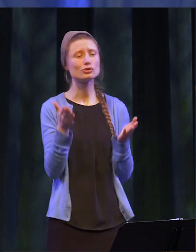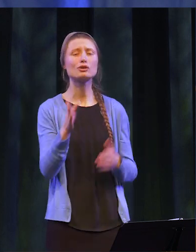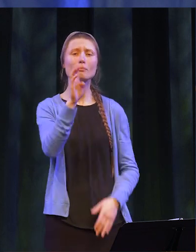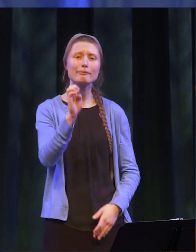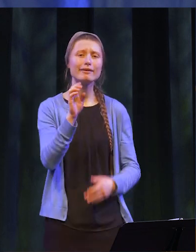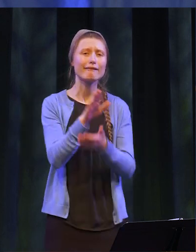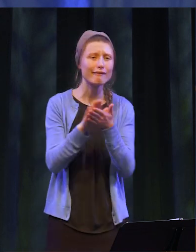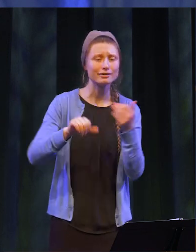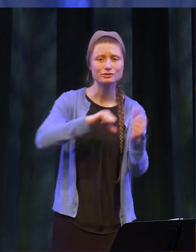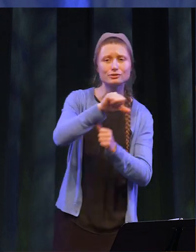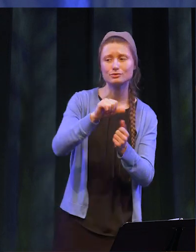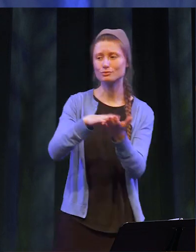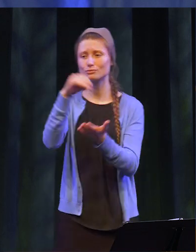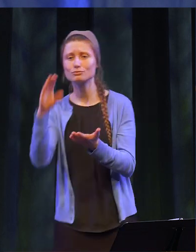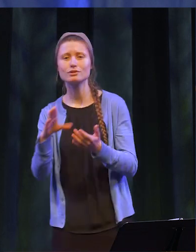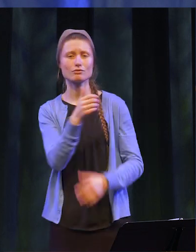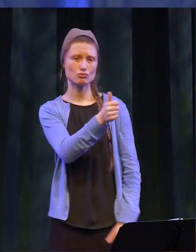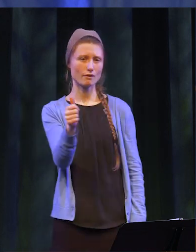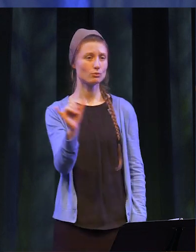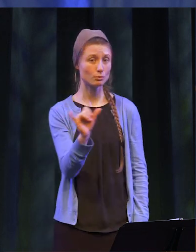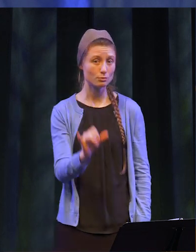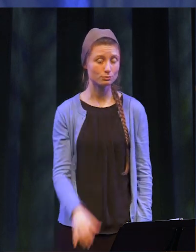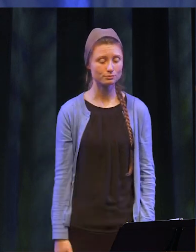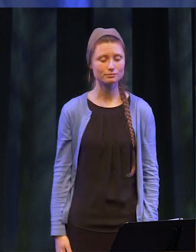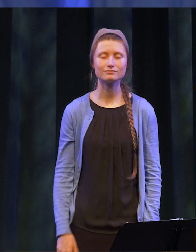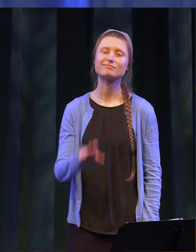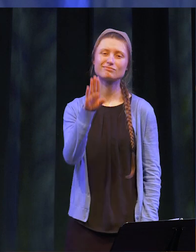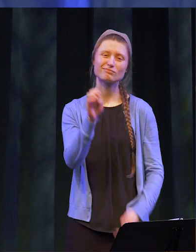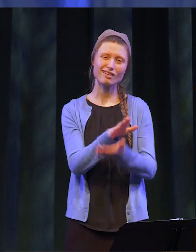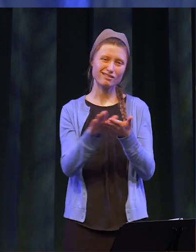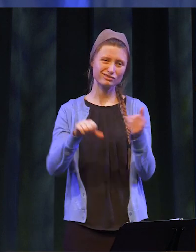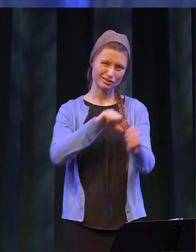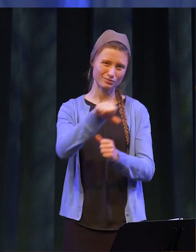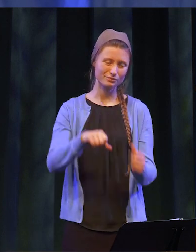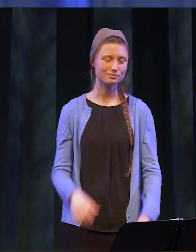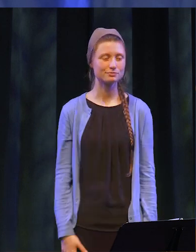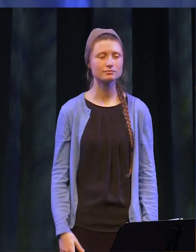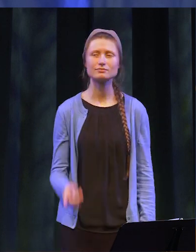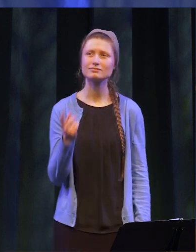to each other, our students and ourselves”. Be kind to each other. When I think about